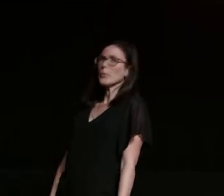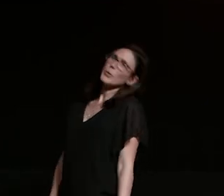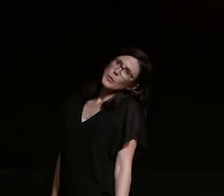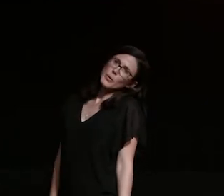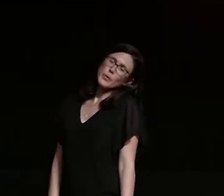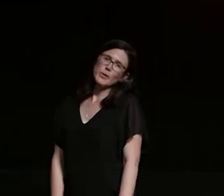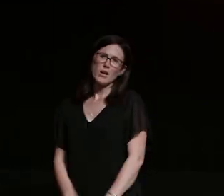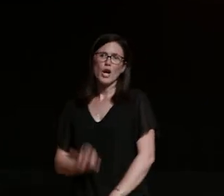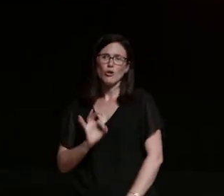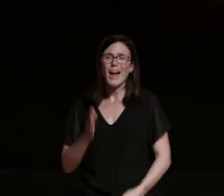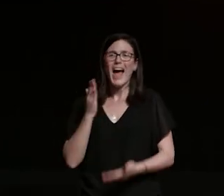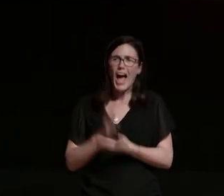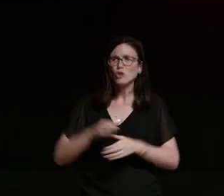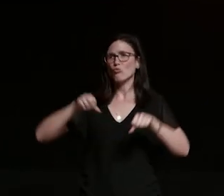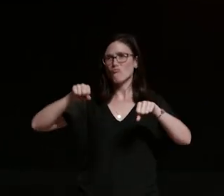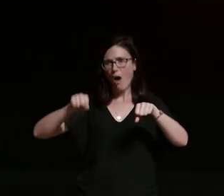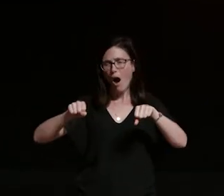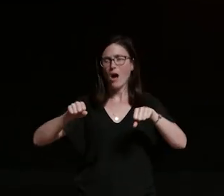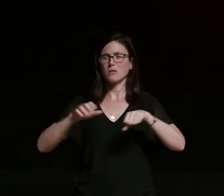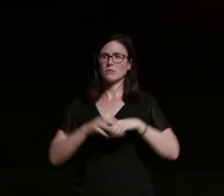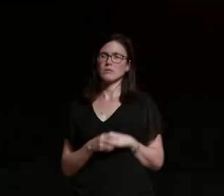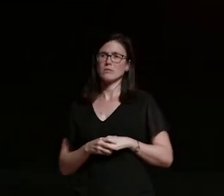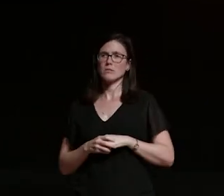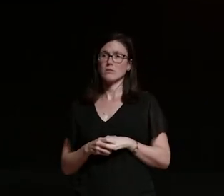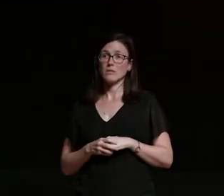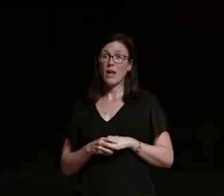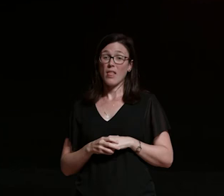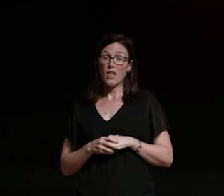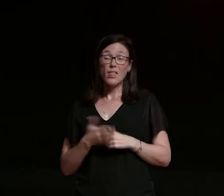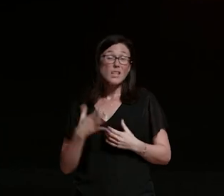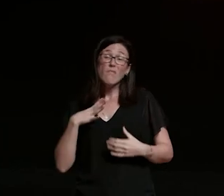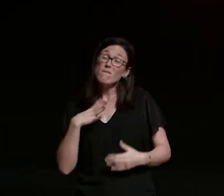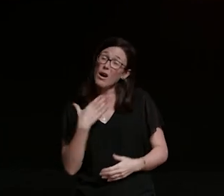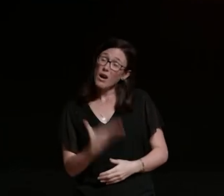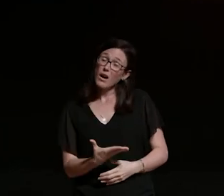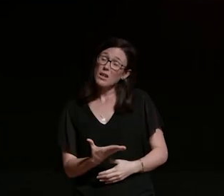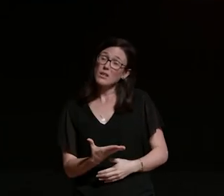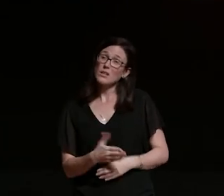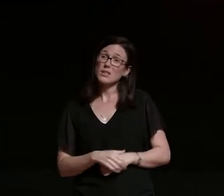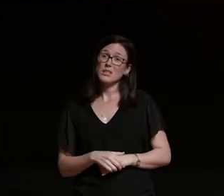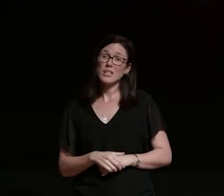it and while there is nothing wrong with this and you might say that it is liberating or on